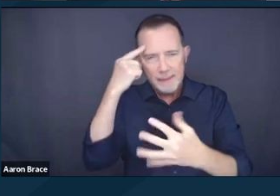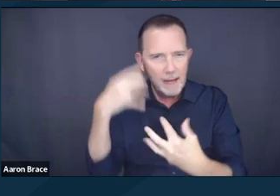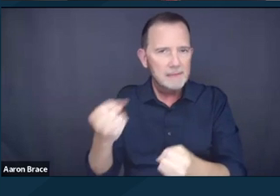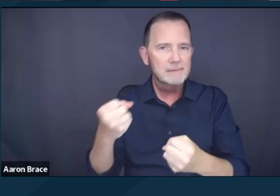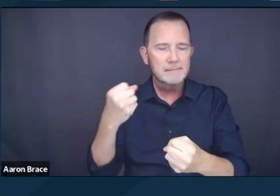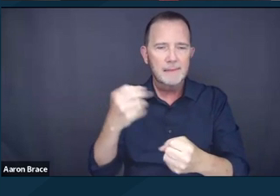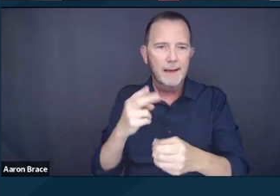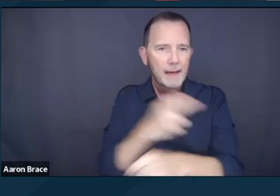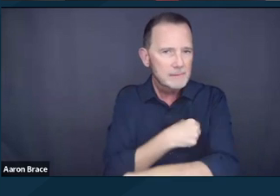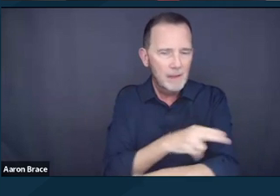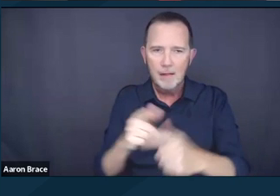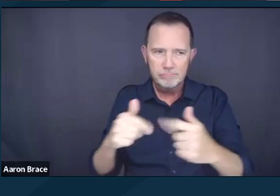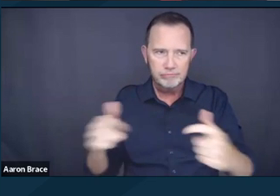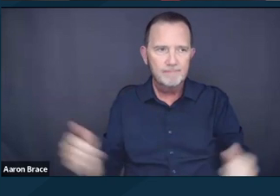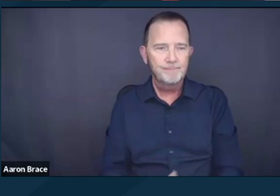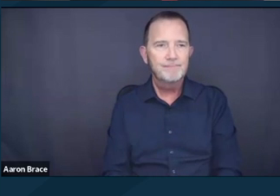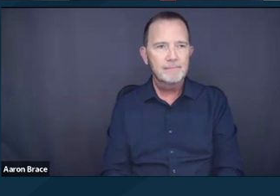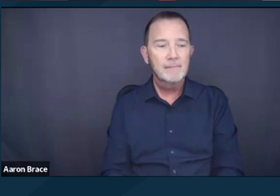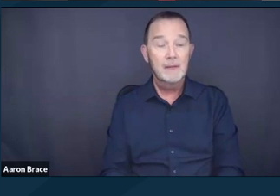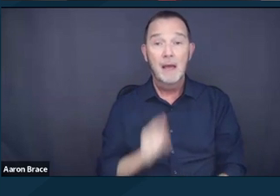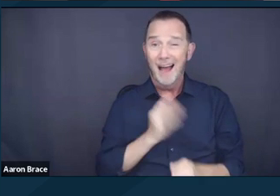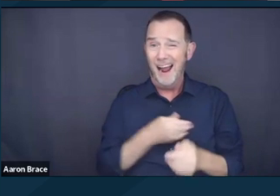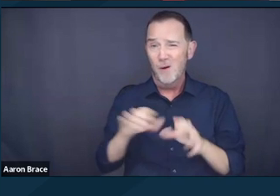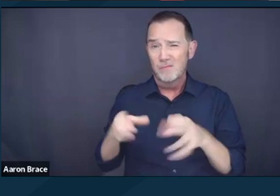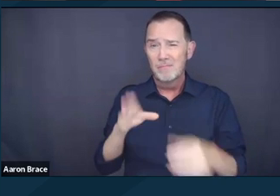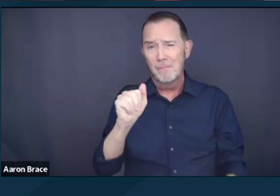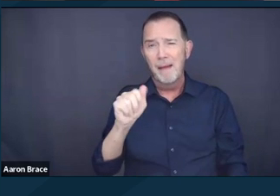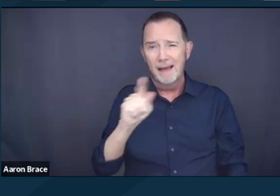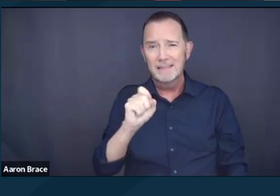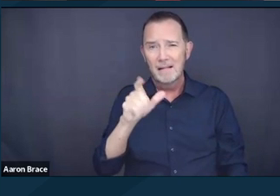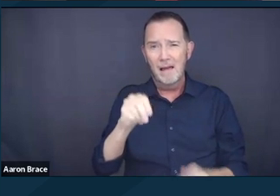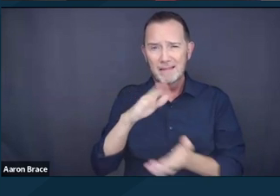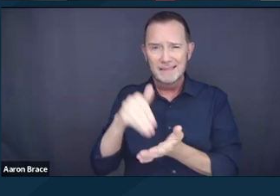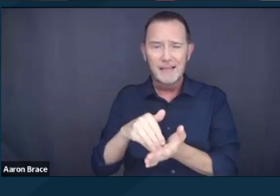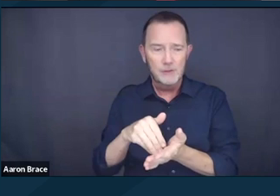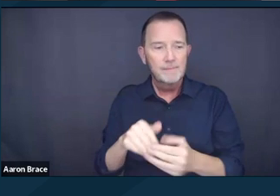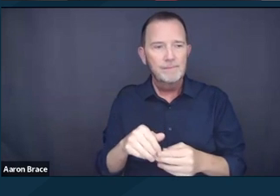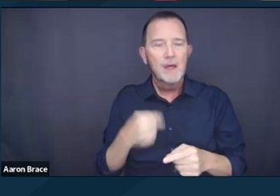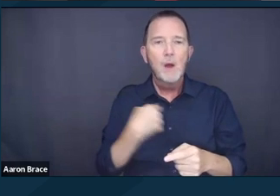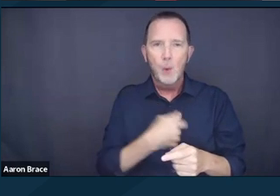So the Bazelon Center, as I mentioned, coordinated a friend of the court brief